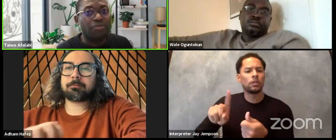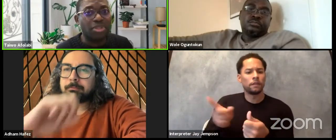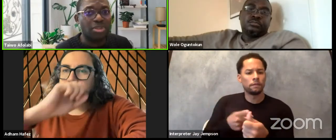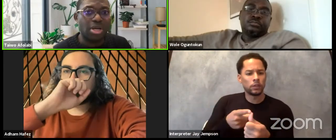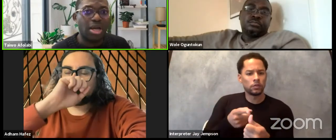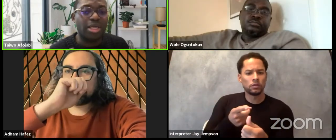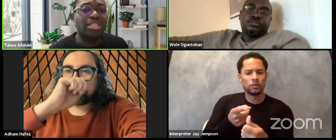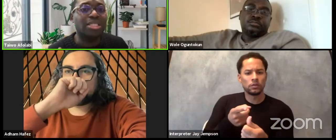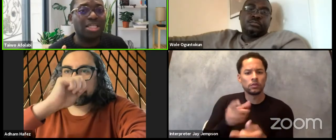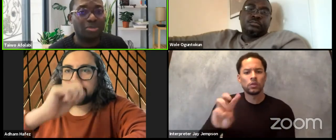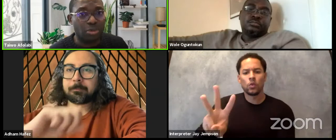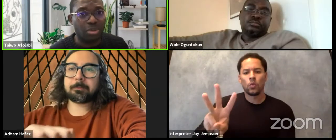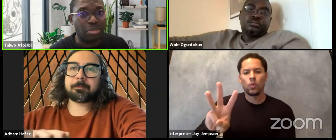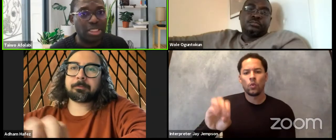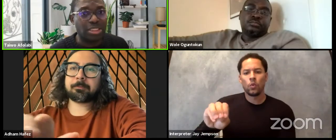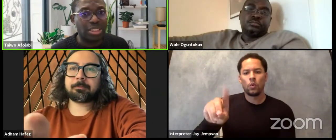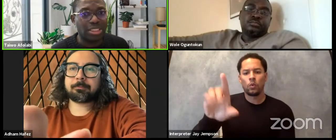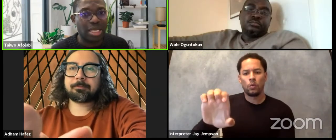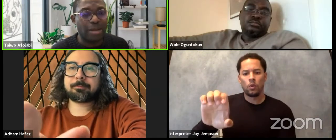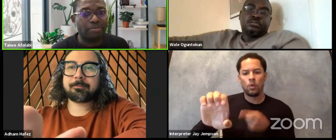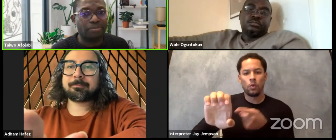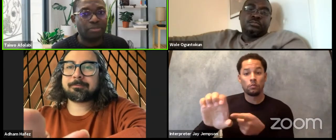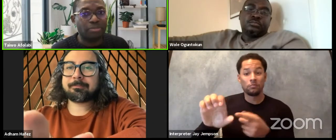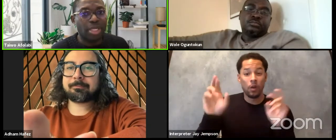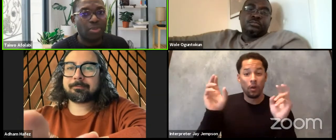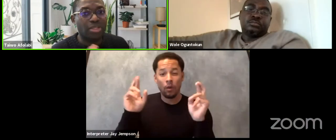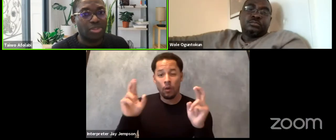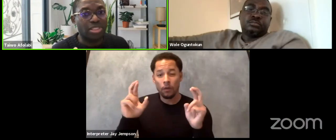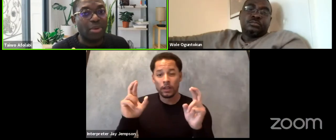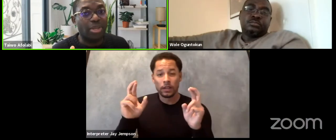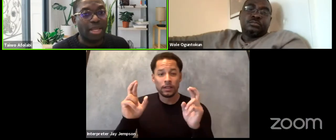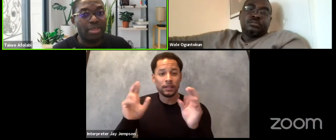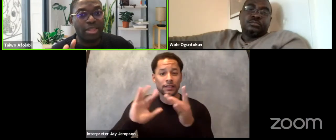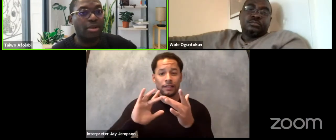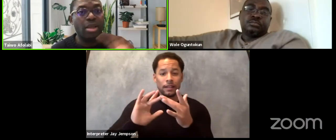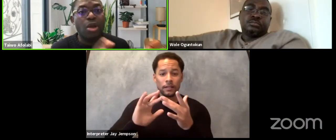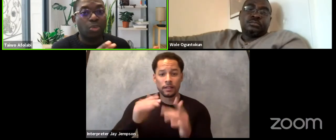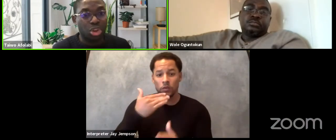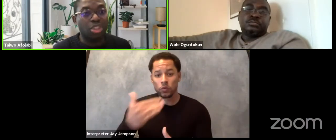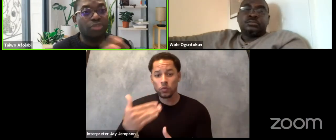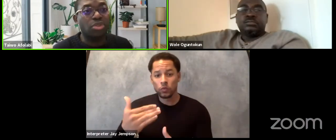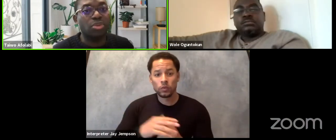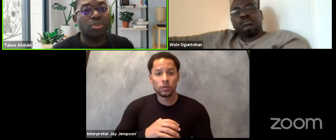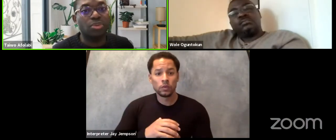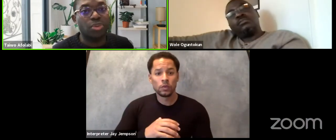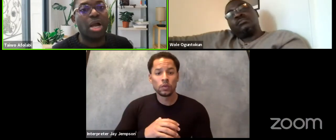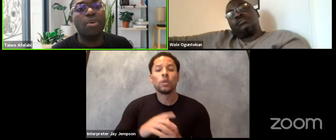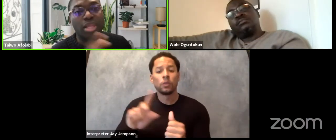if his internet would permits, we'd like to start with him and then we'll shift to Oga Wole